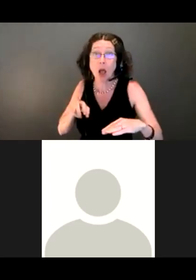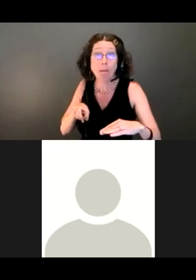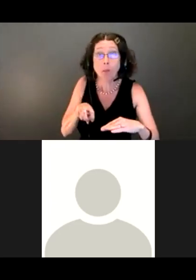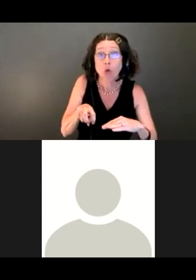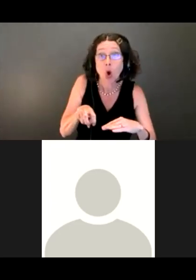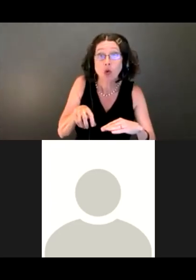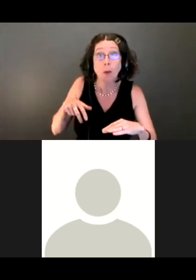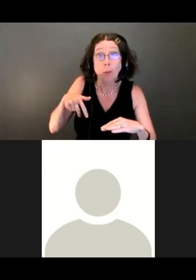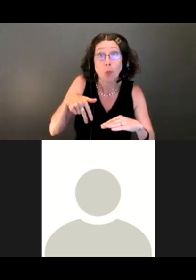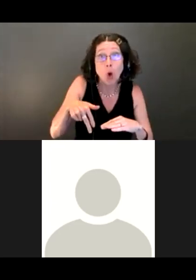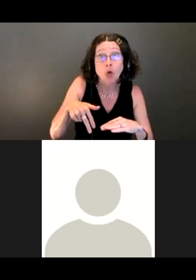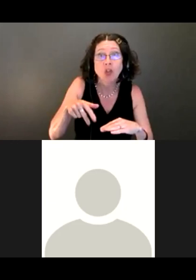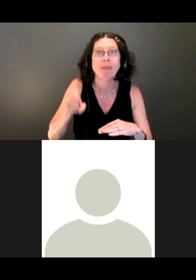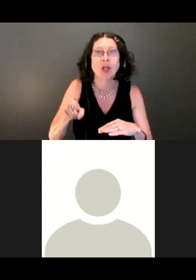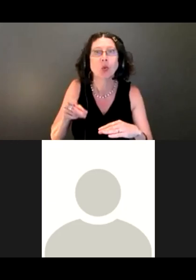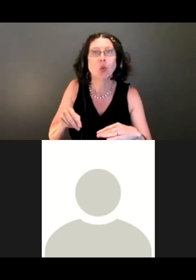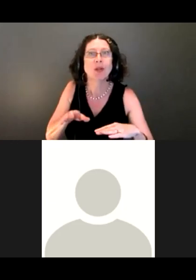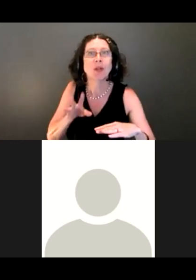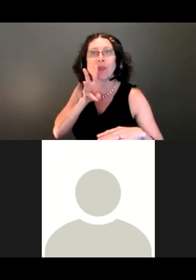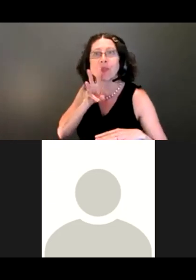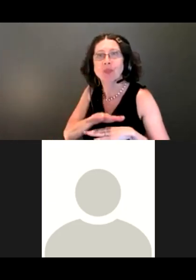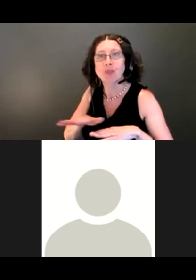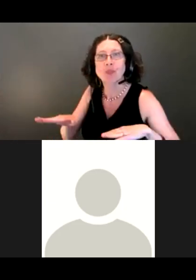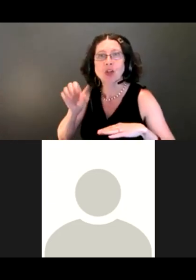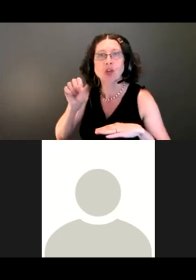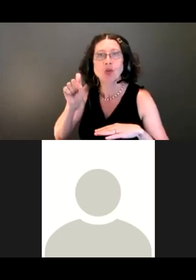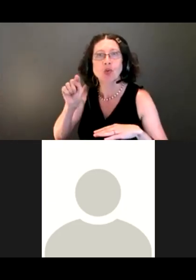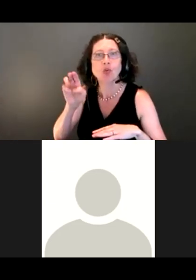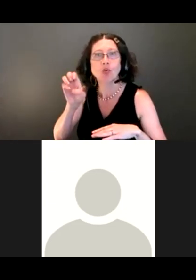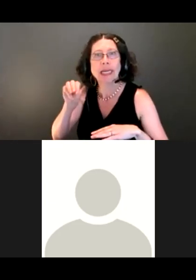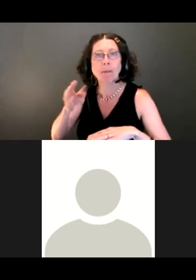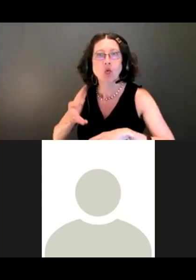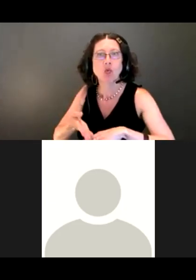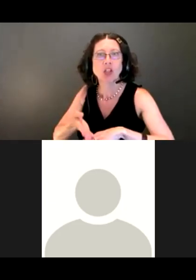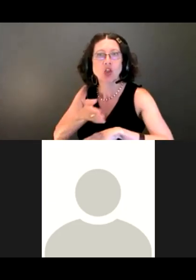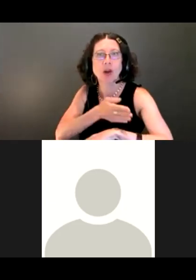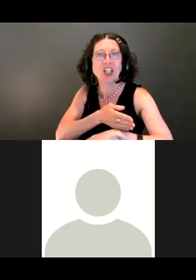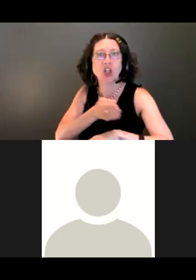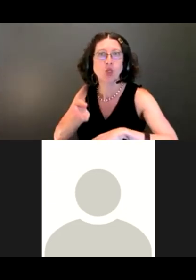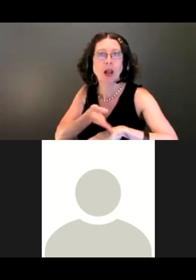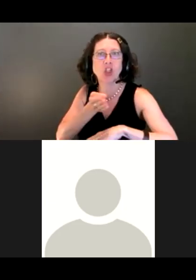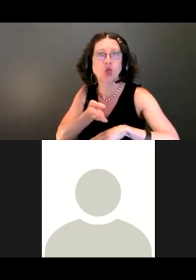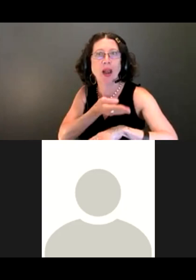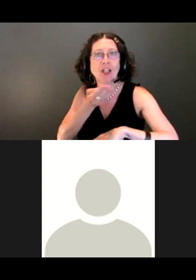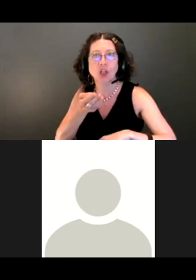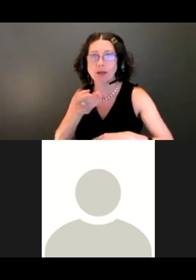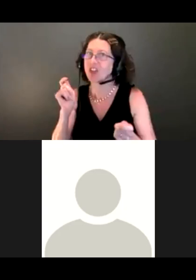Stream restoration has really changed over time. Part of my job is really fun.